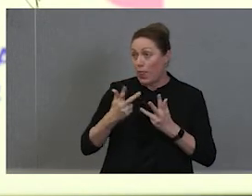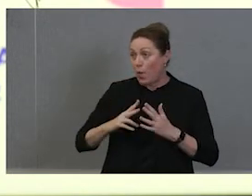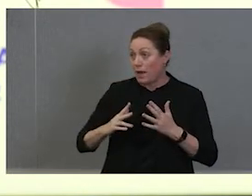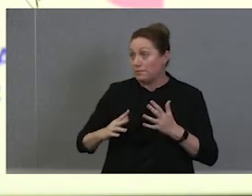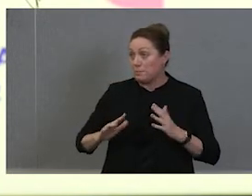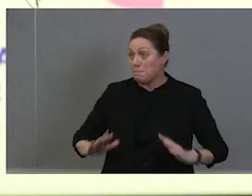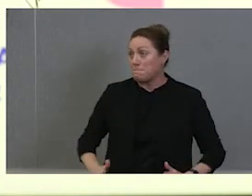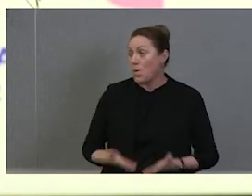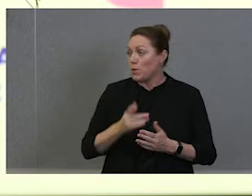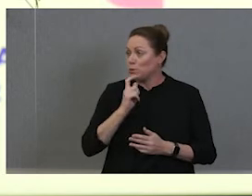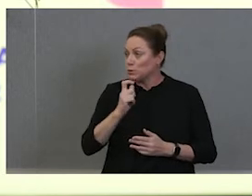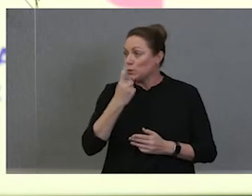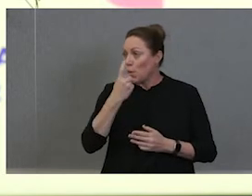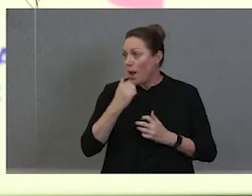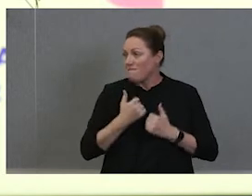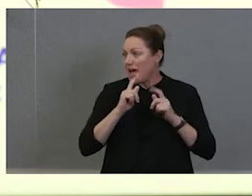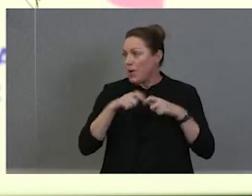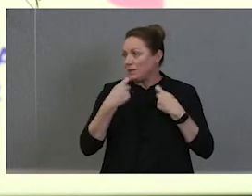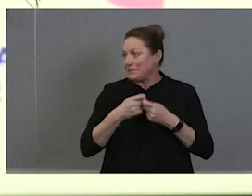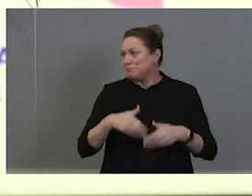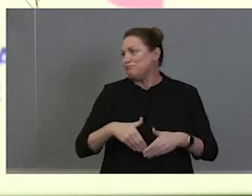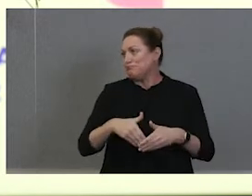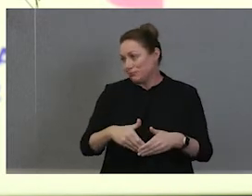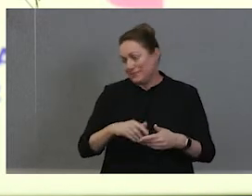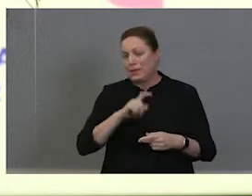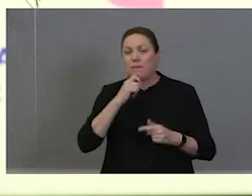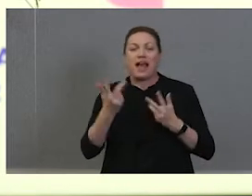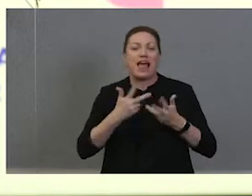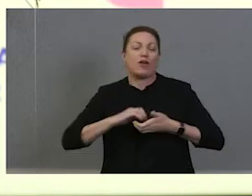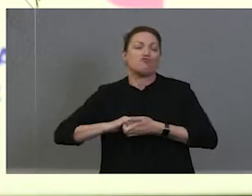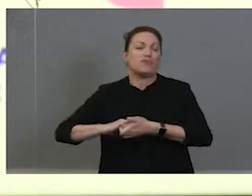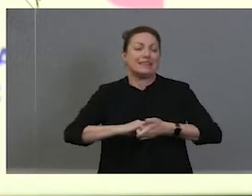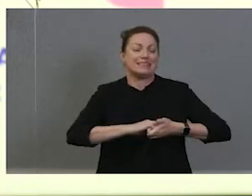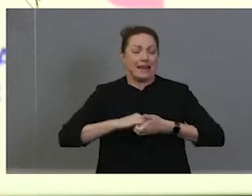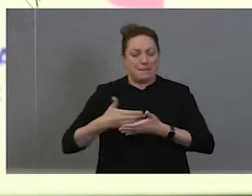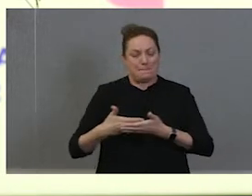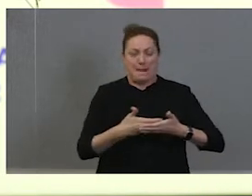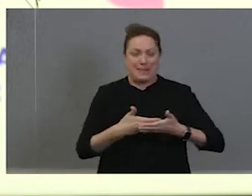So there's another reconciliation baby for you. So will claim credit for every baby born in between. Okay, so I'm